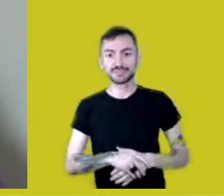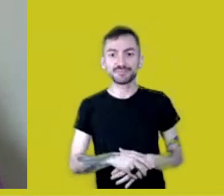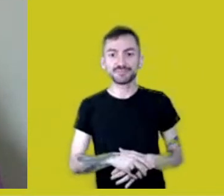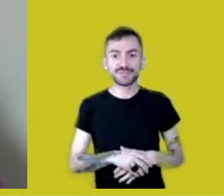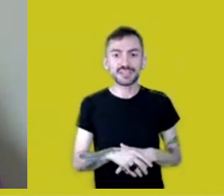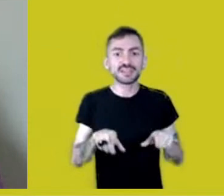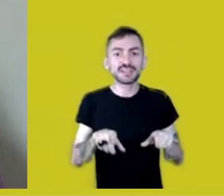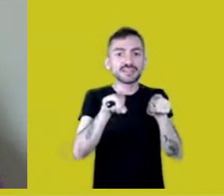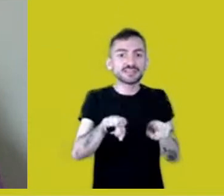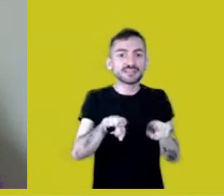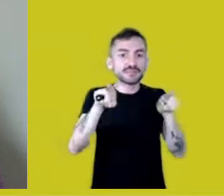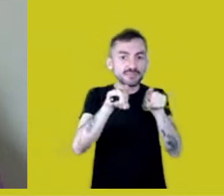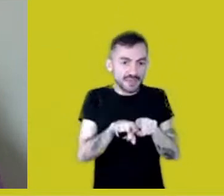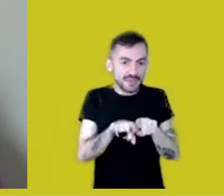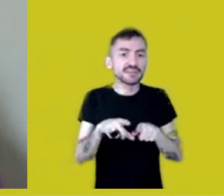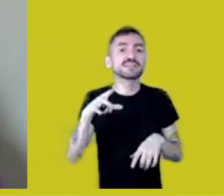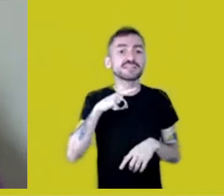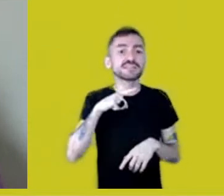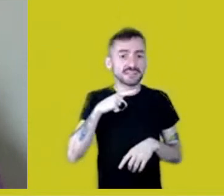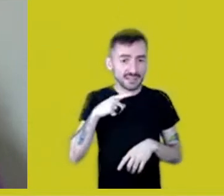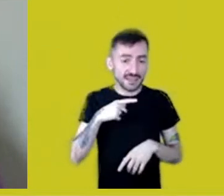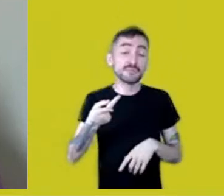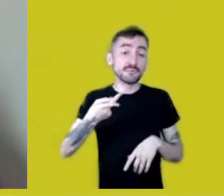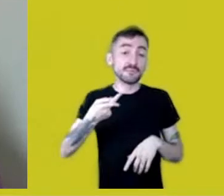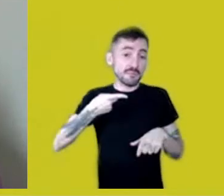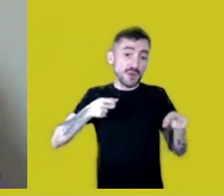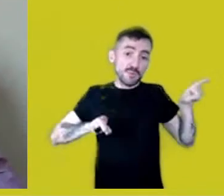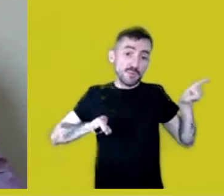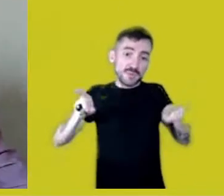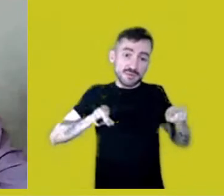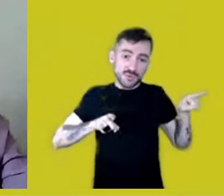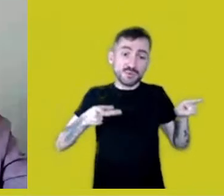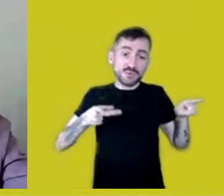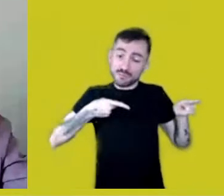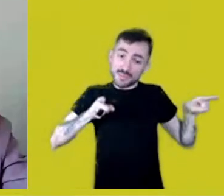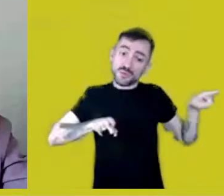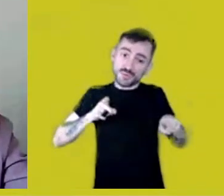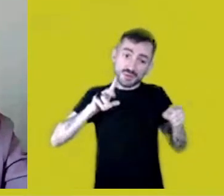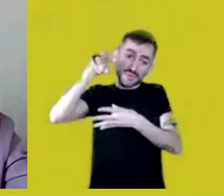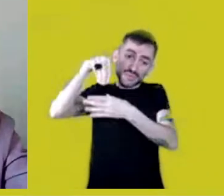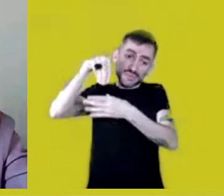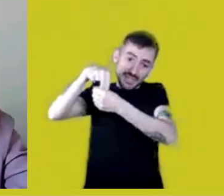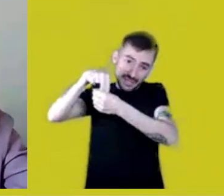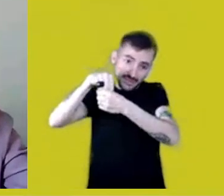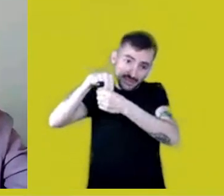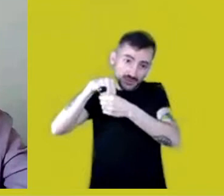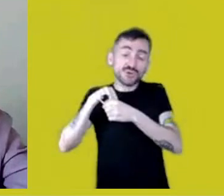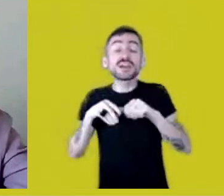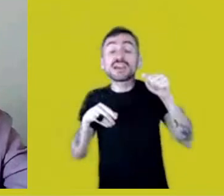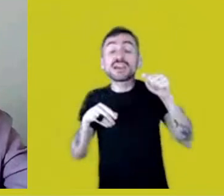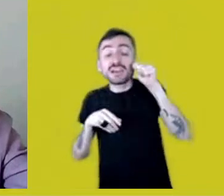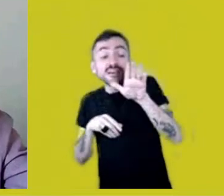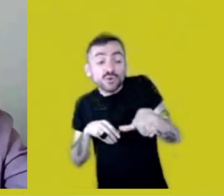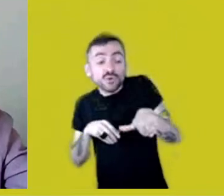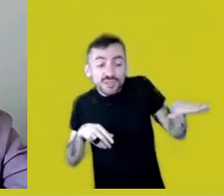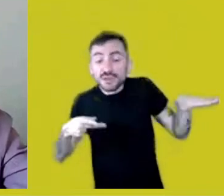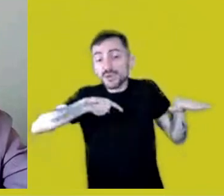and my cousin is the owner. He’s Mura. The cunhãs are my nieces, they are Mura, too.